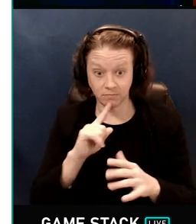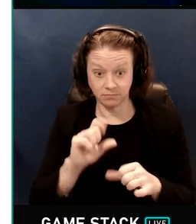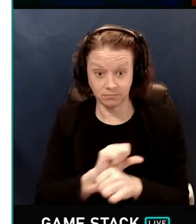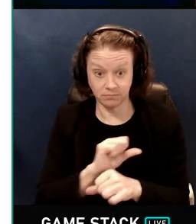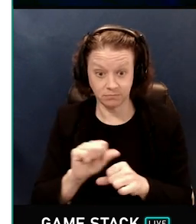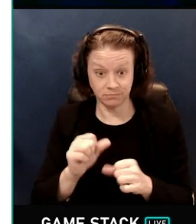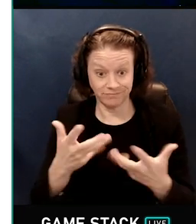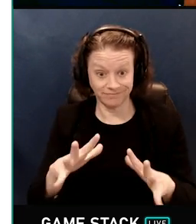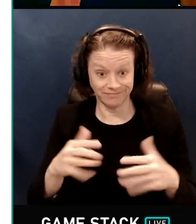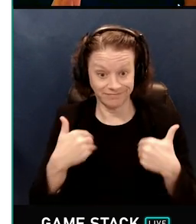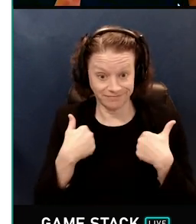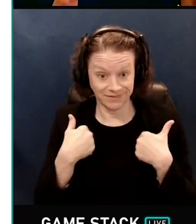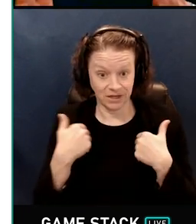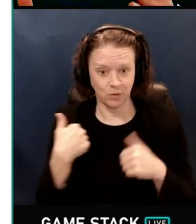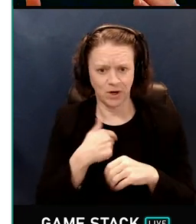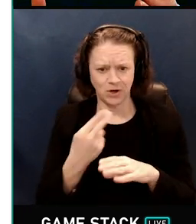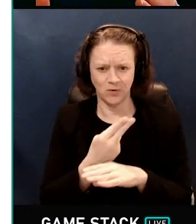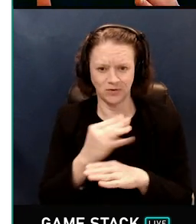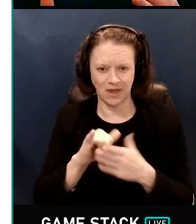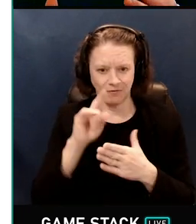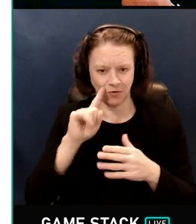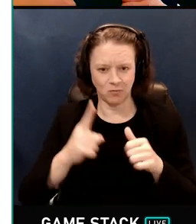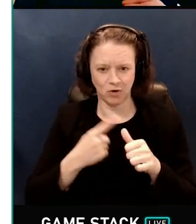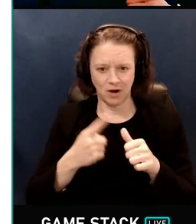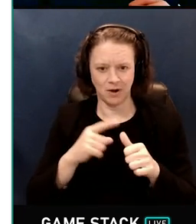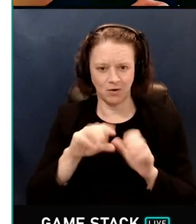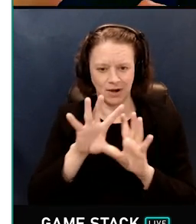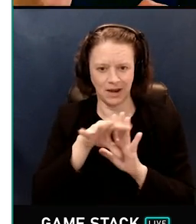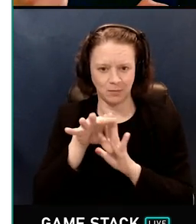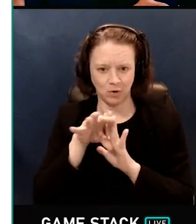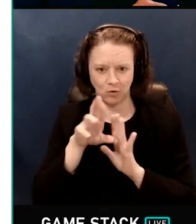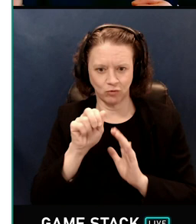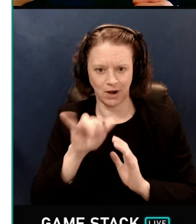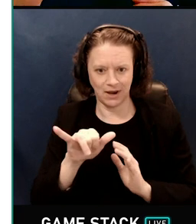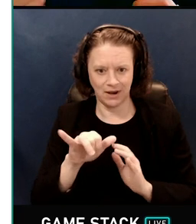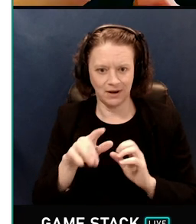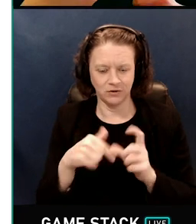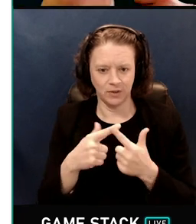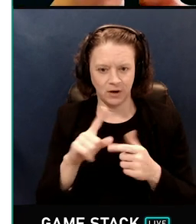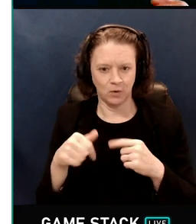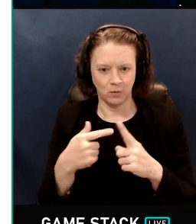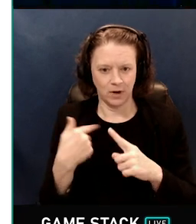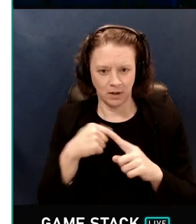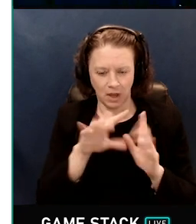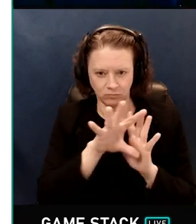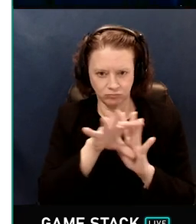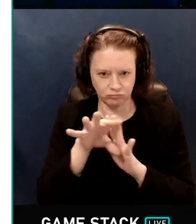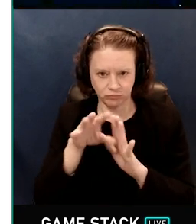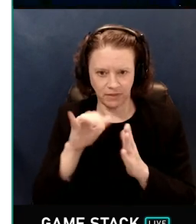we could just use this for all our primary camera rays. Ask it what the color is coming along each camera ray,